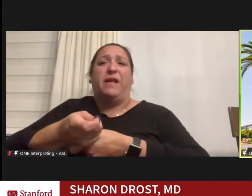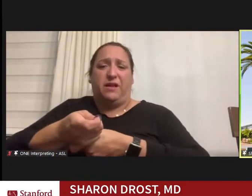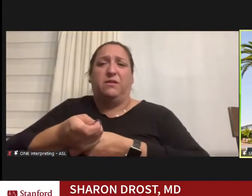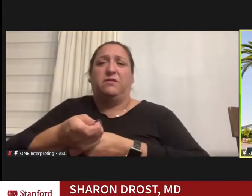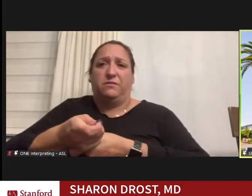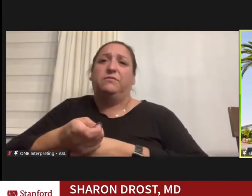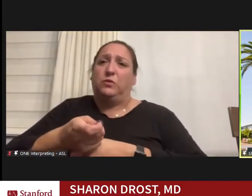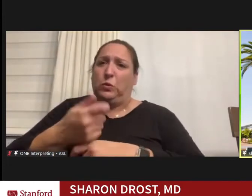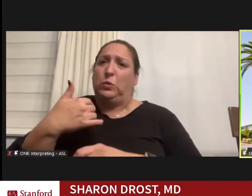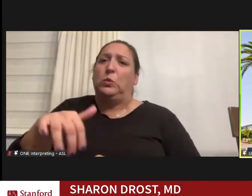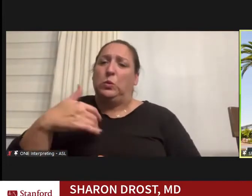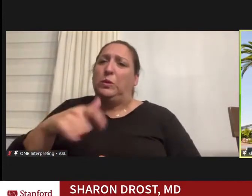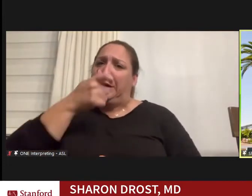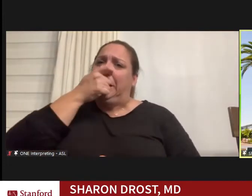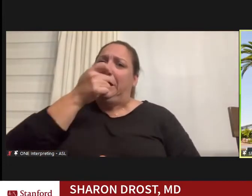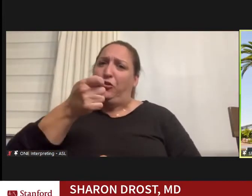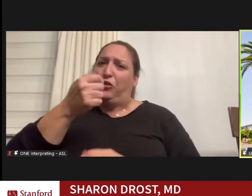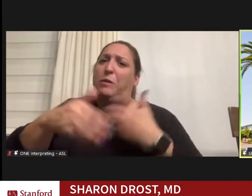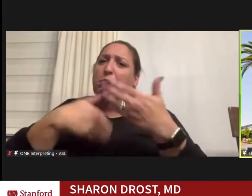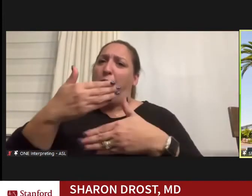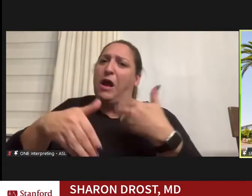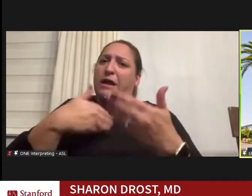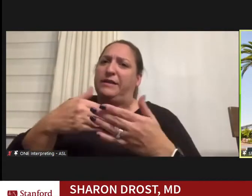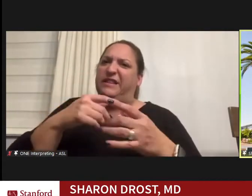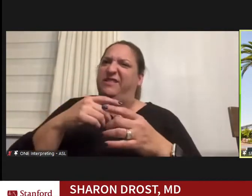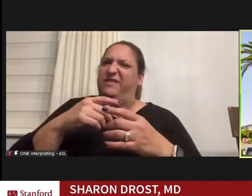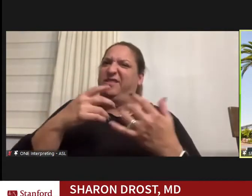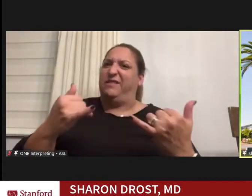an interesting process, being on the other side of the stethoscope, and